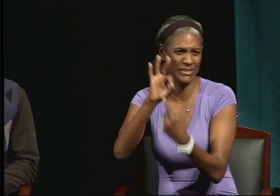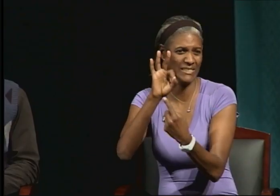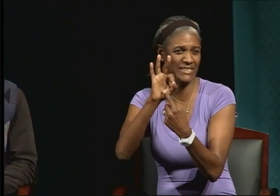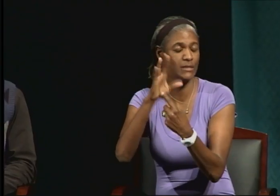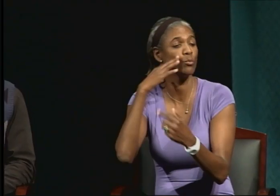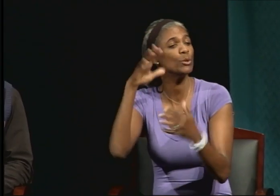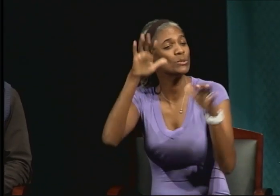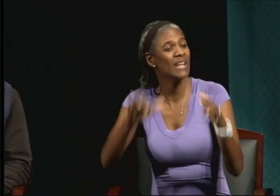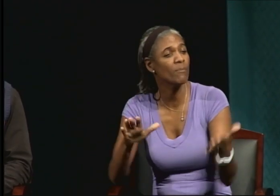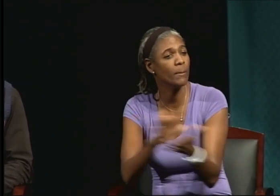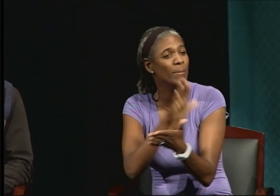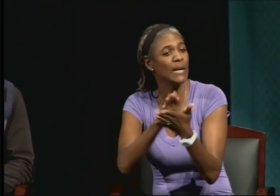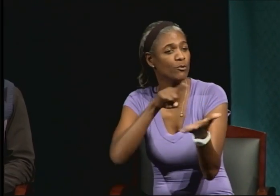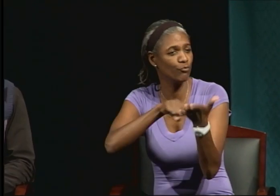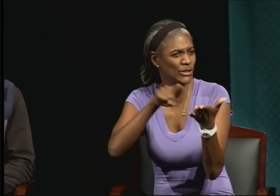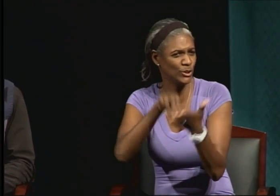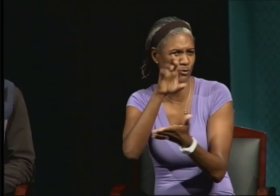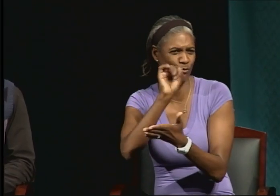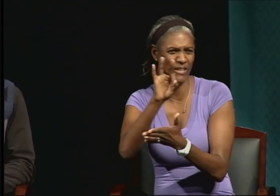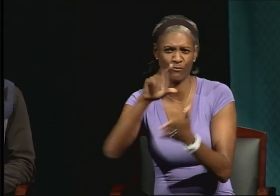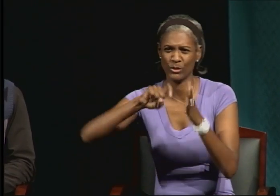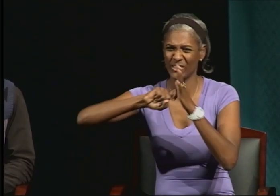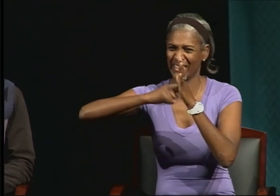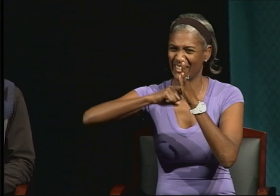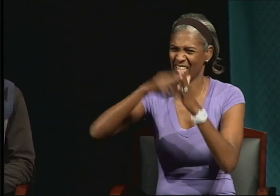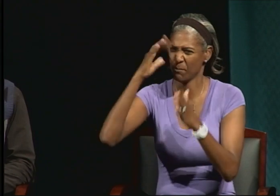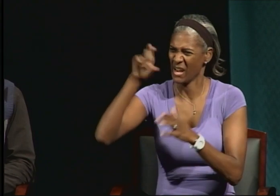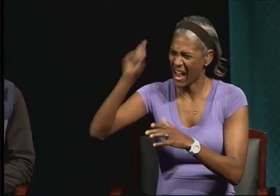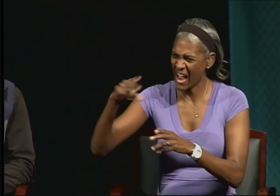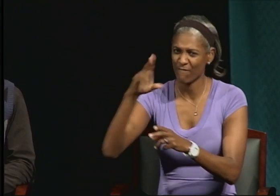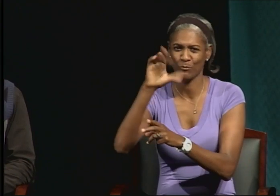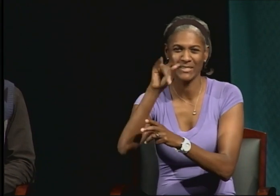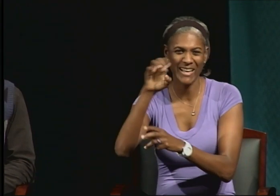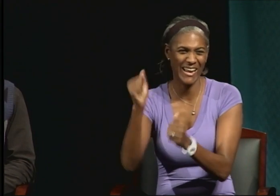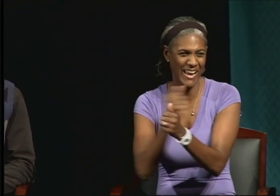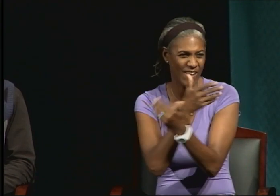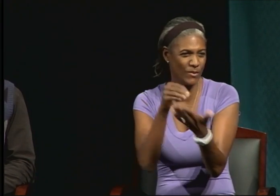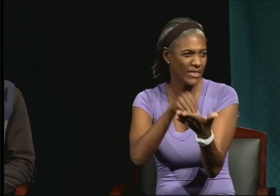Make sure that you cite every single thing you do.